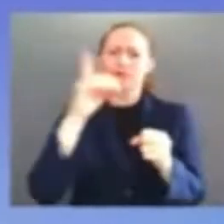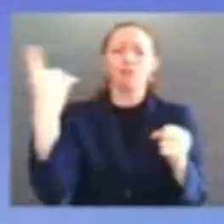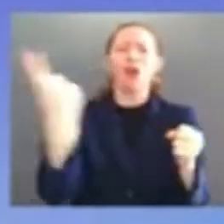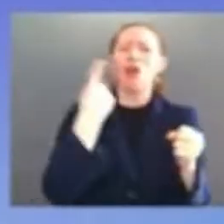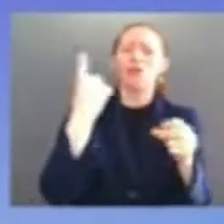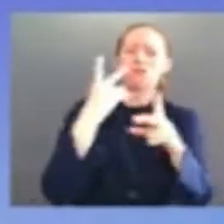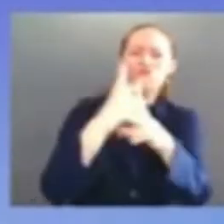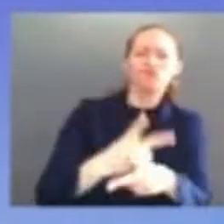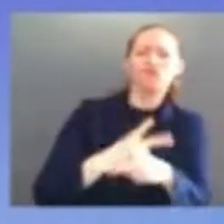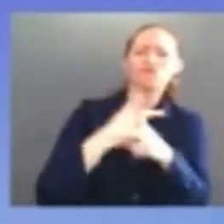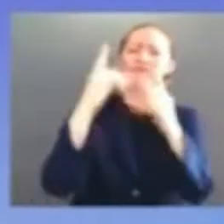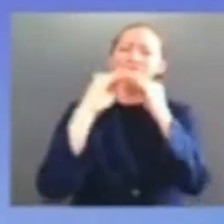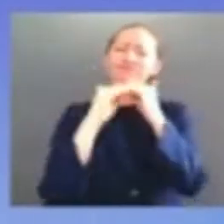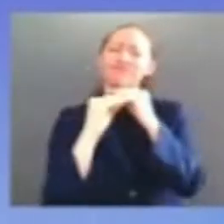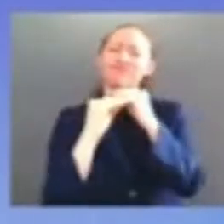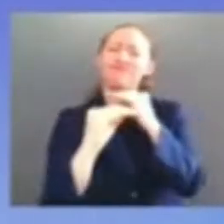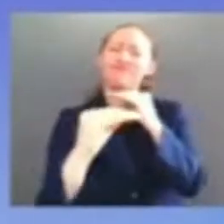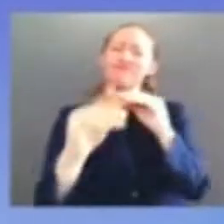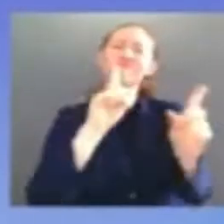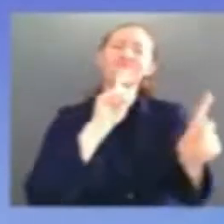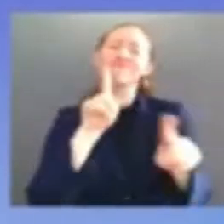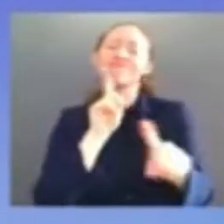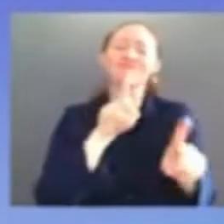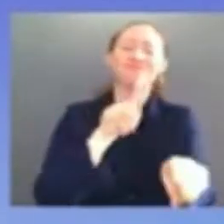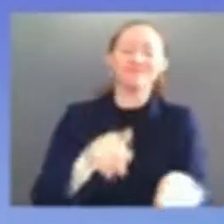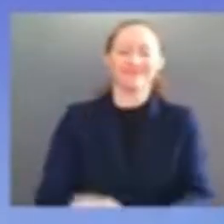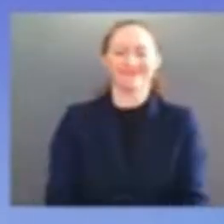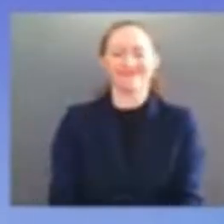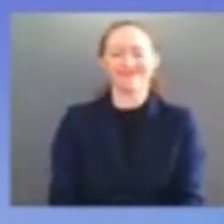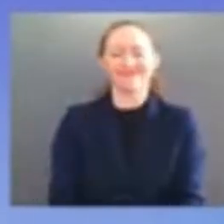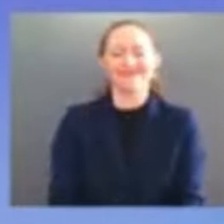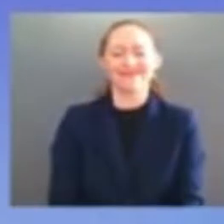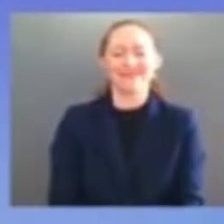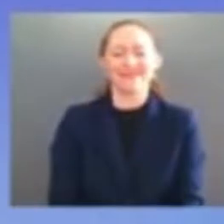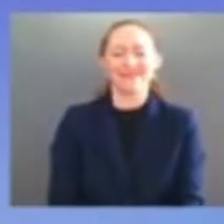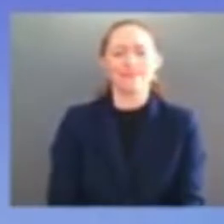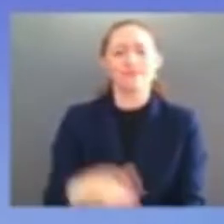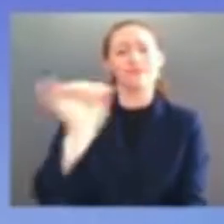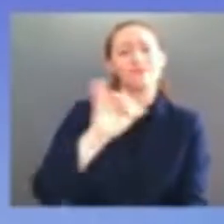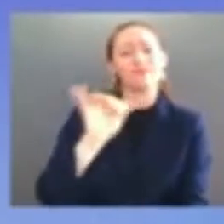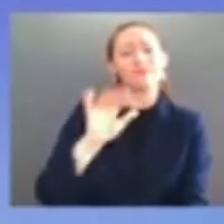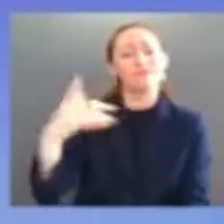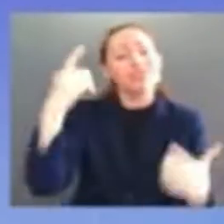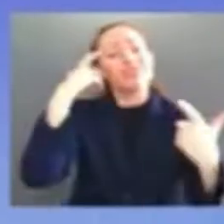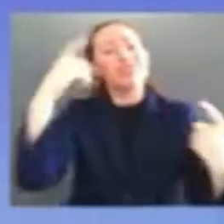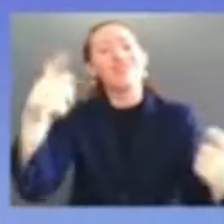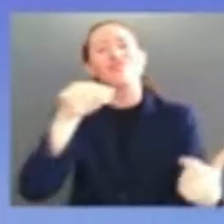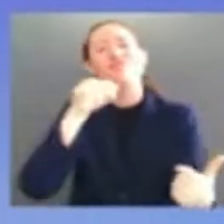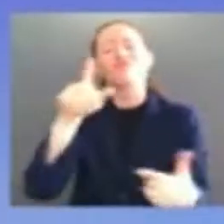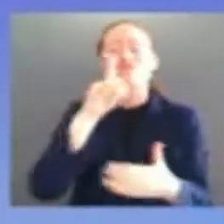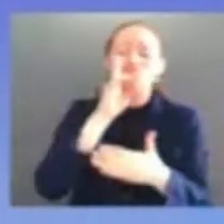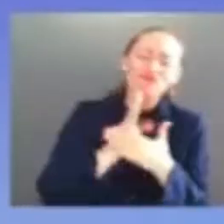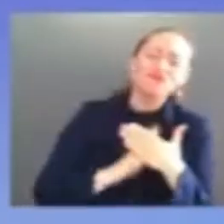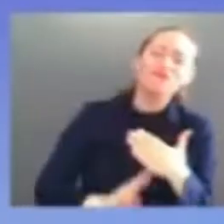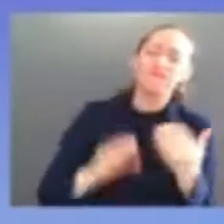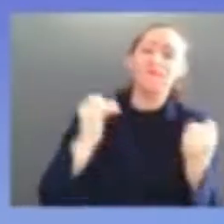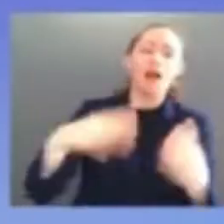so many americans to see themselves in catanji brown jackson that brings a rare combination